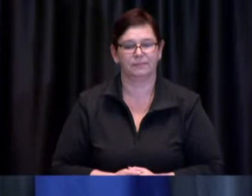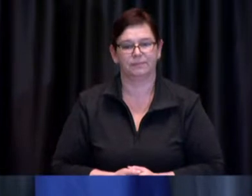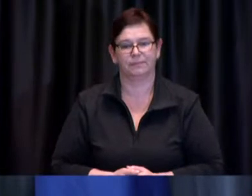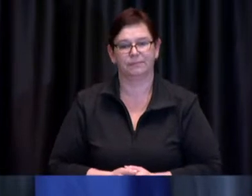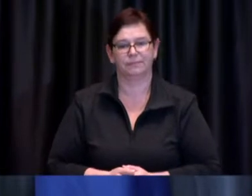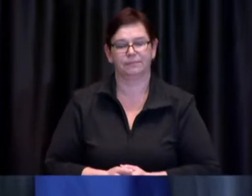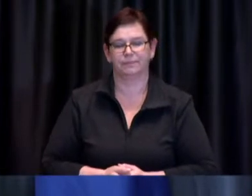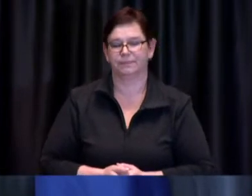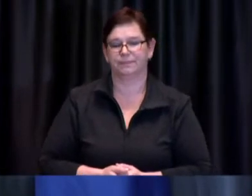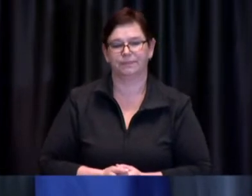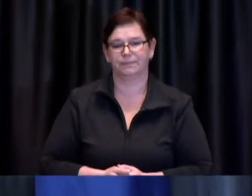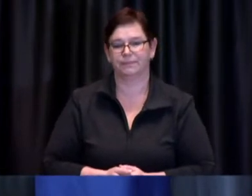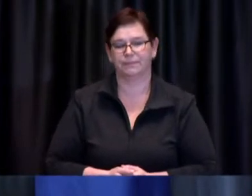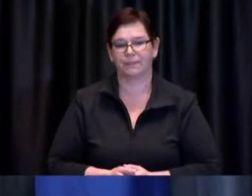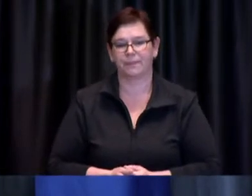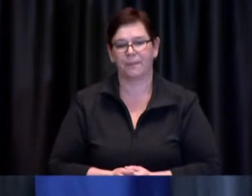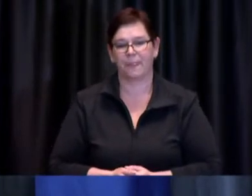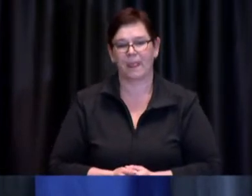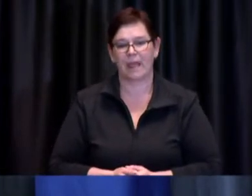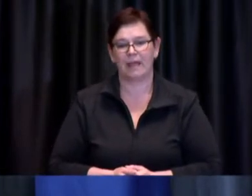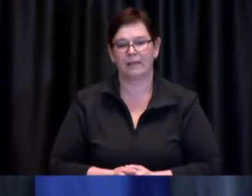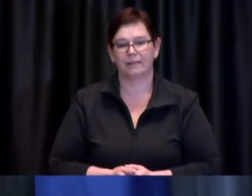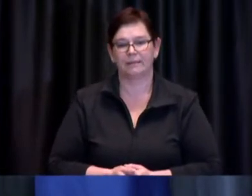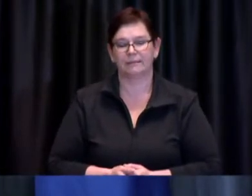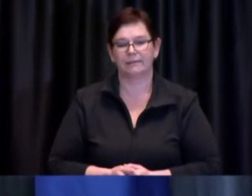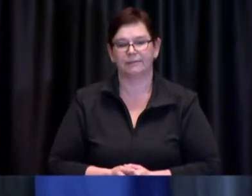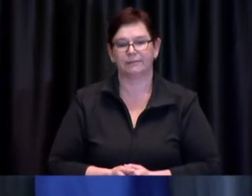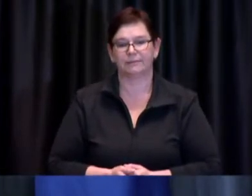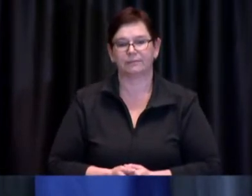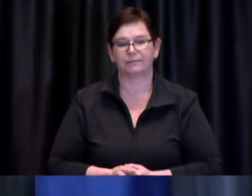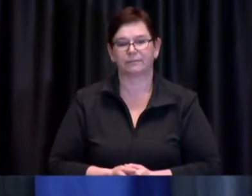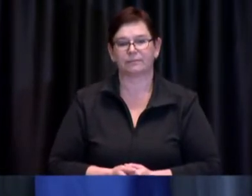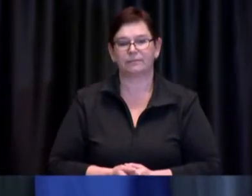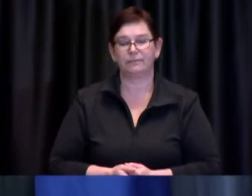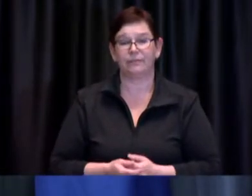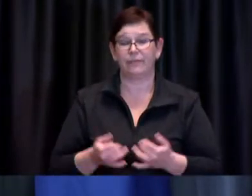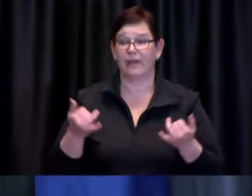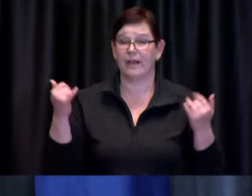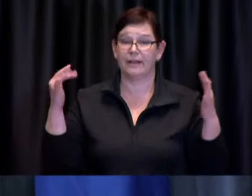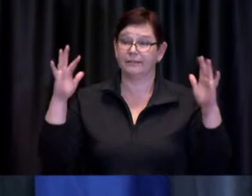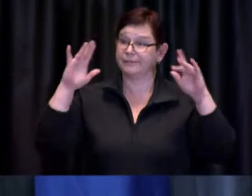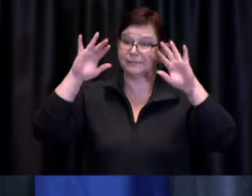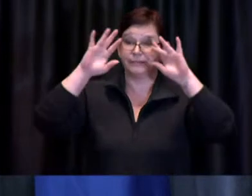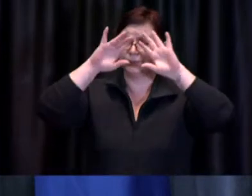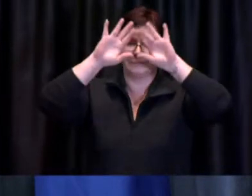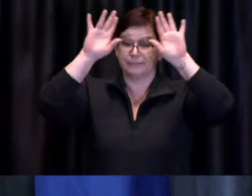in our community so at the end of the day it comes down to reducing interactions in-person